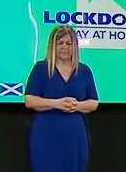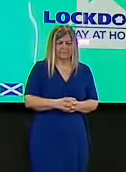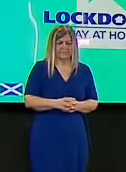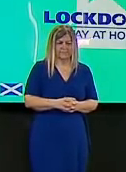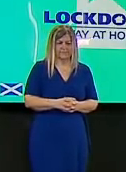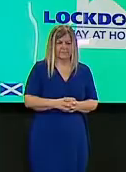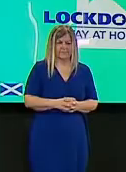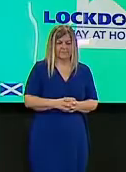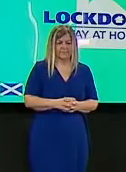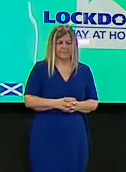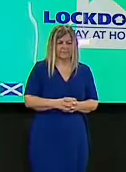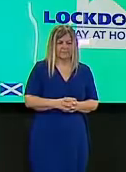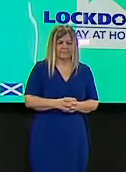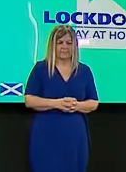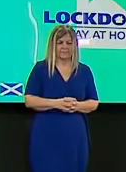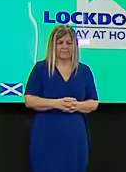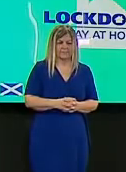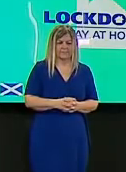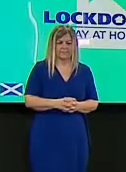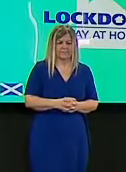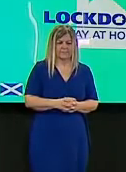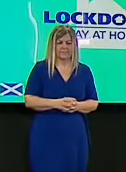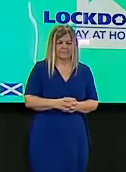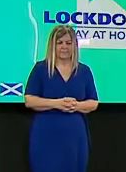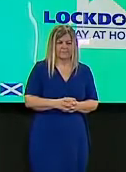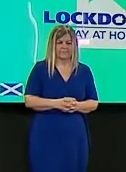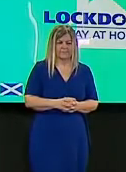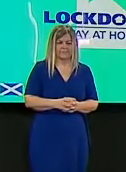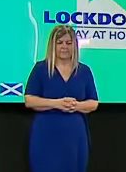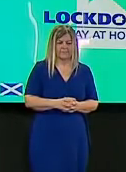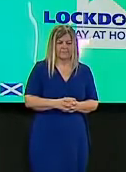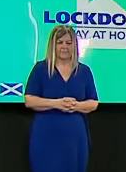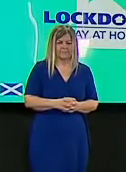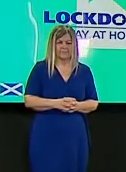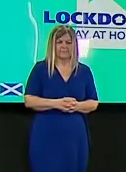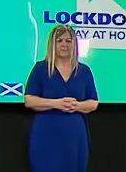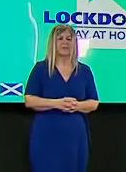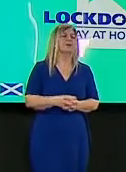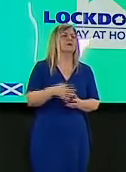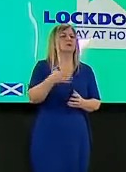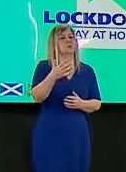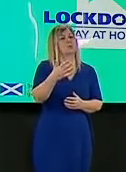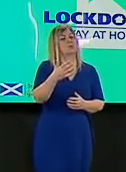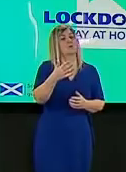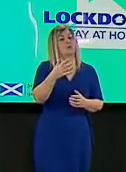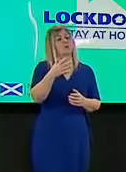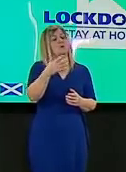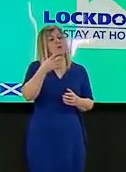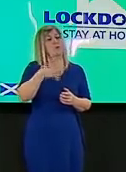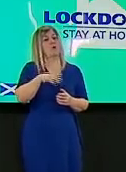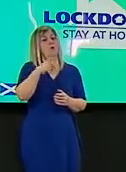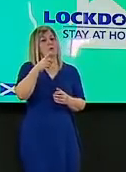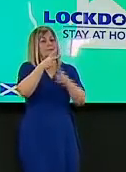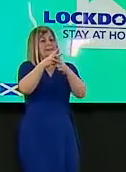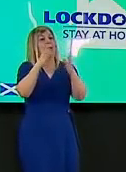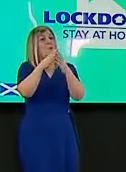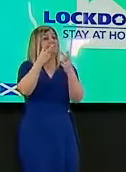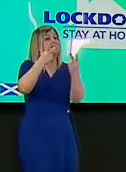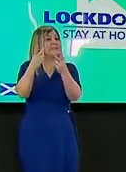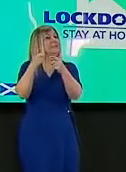allowance for a designated visitor to be made into law um to make sure that care homes um or